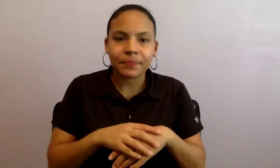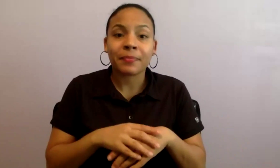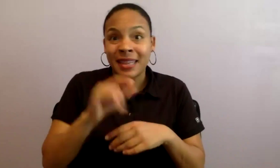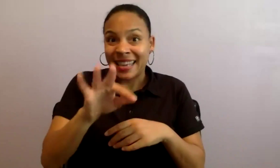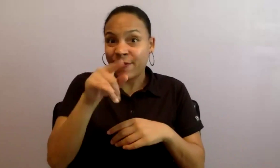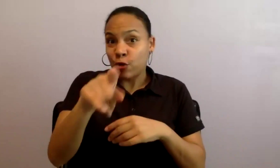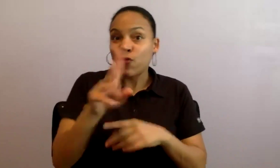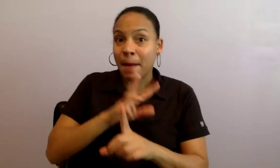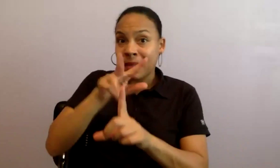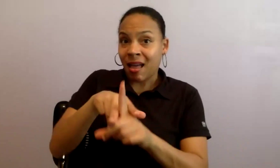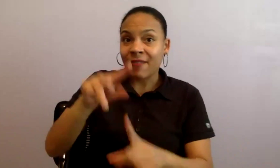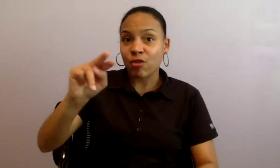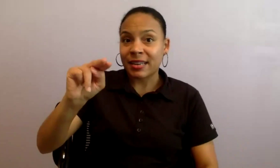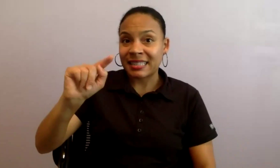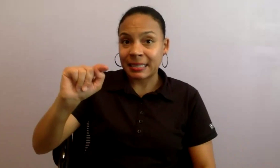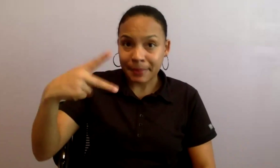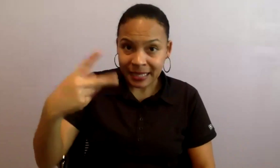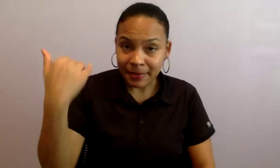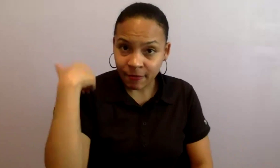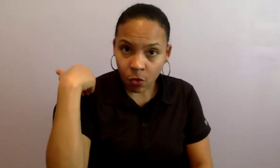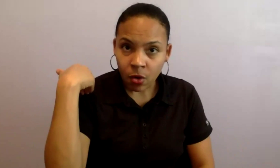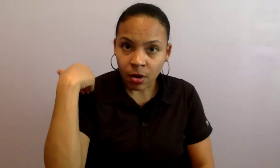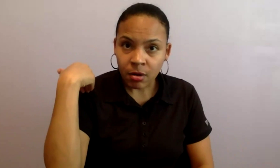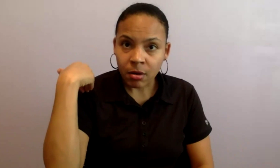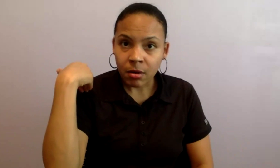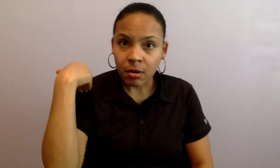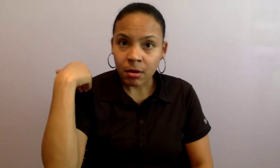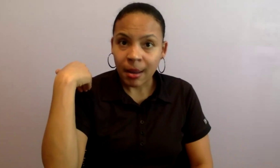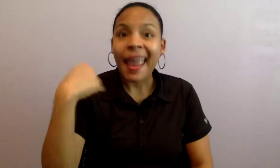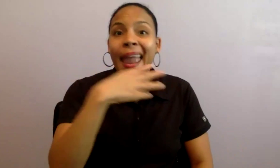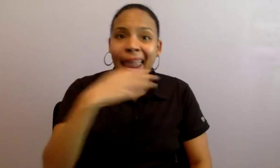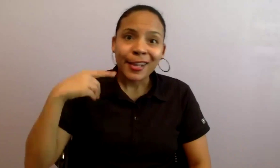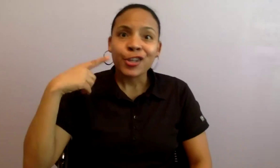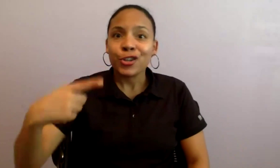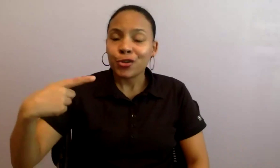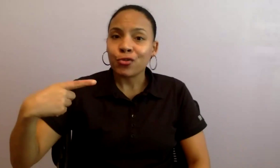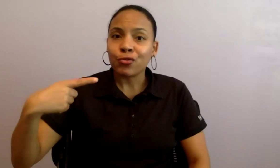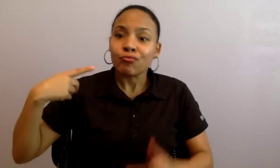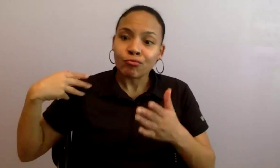for NTP's Creation + Touring before, ended up in the finals and ended up an artist development